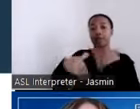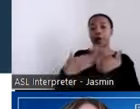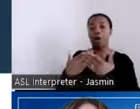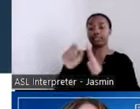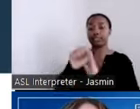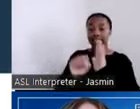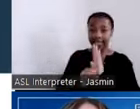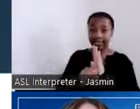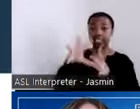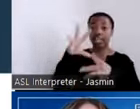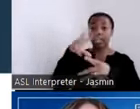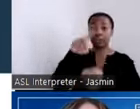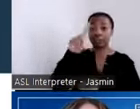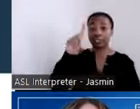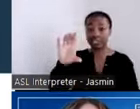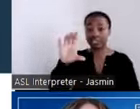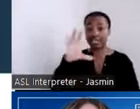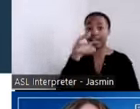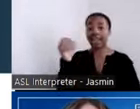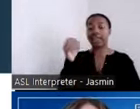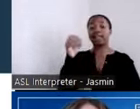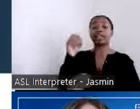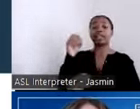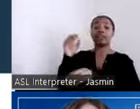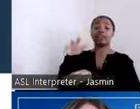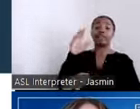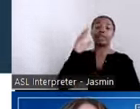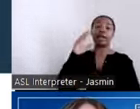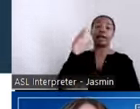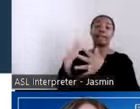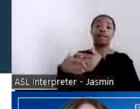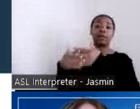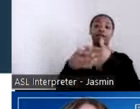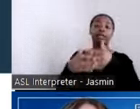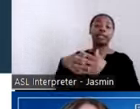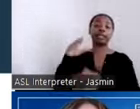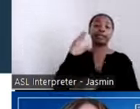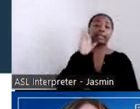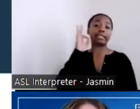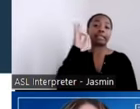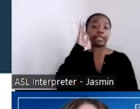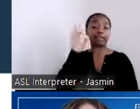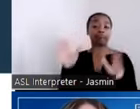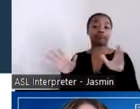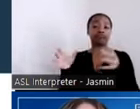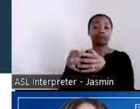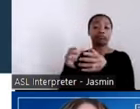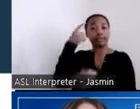Indian Consortium for Native Americans. PAIMI programs protect and advocate for